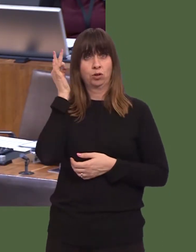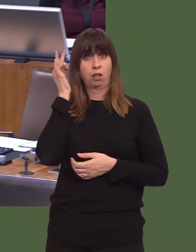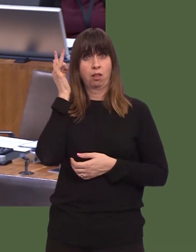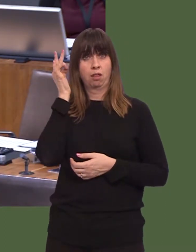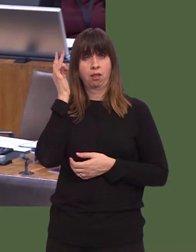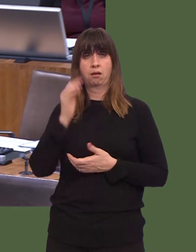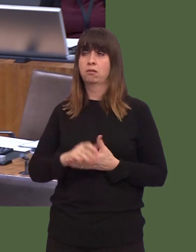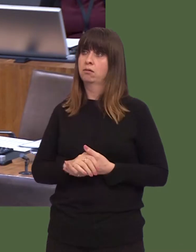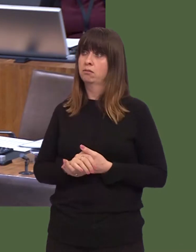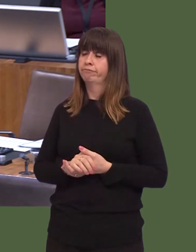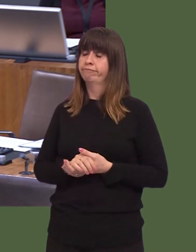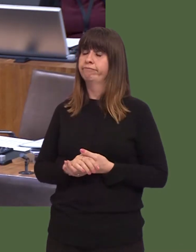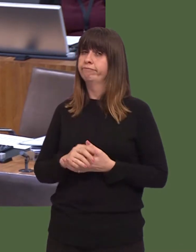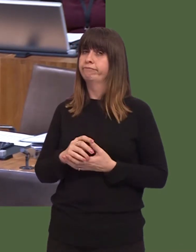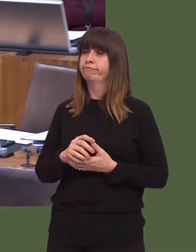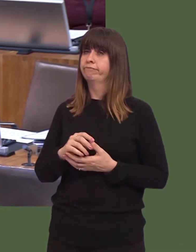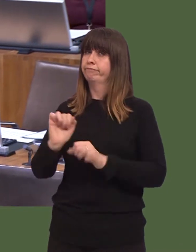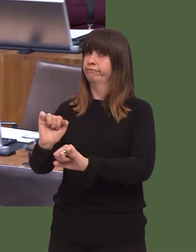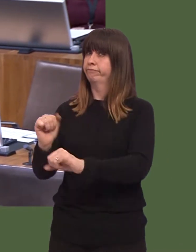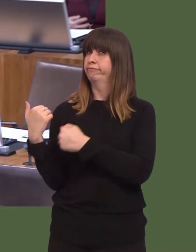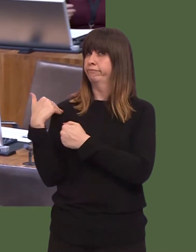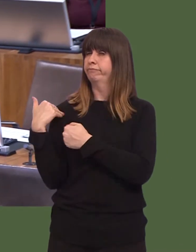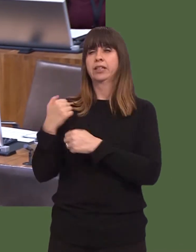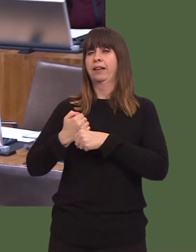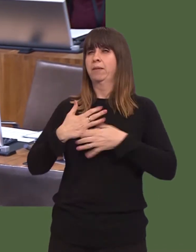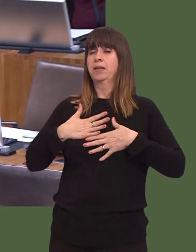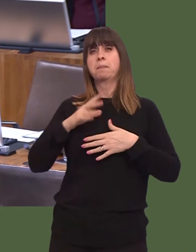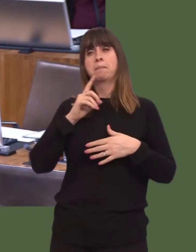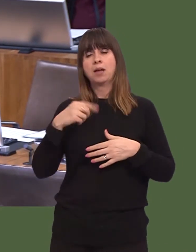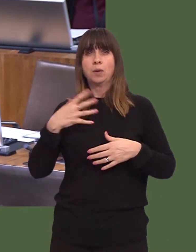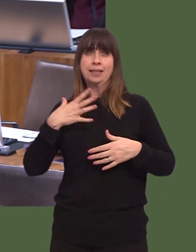We need to avoid a situation where we build speculatively lots and lots of different factory